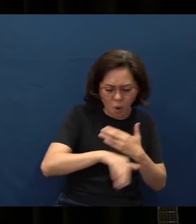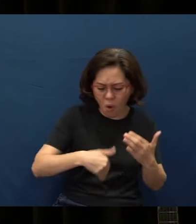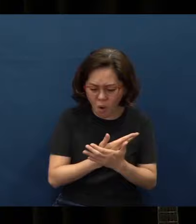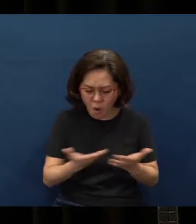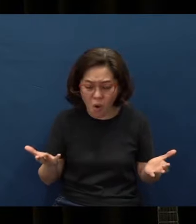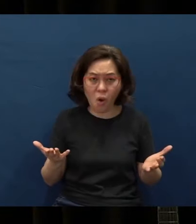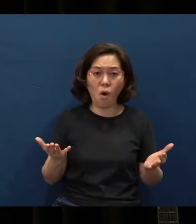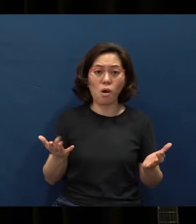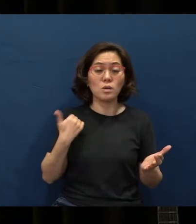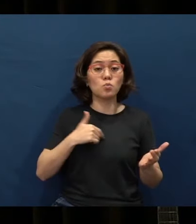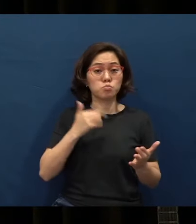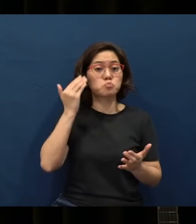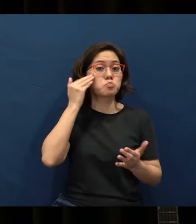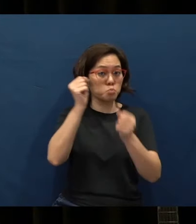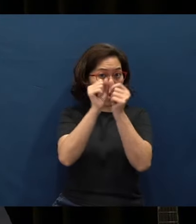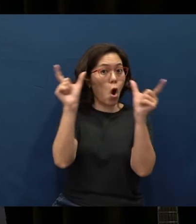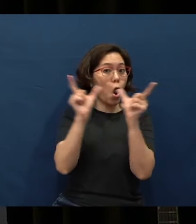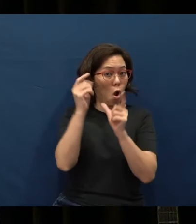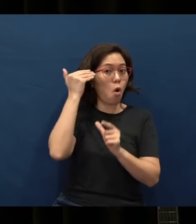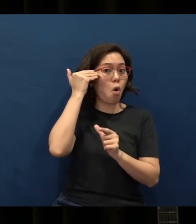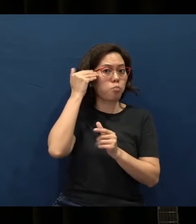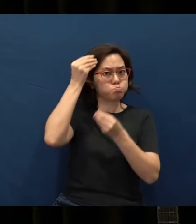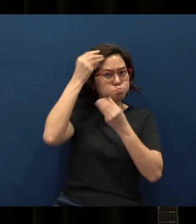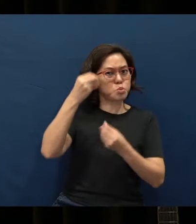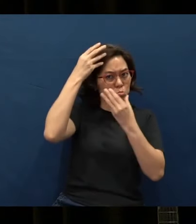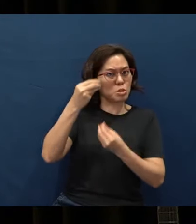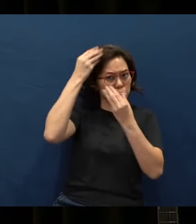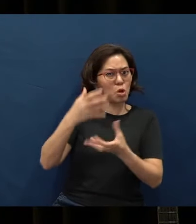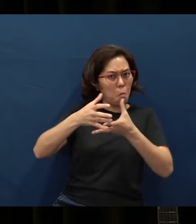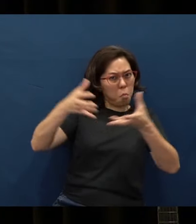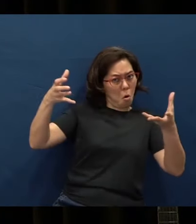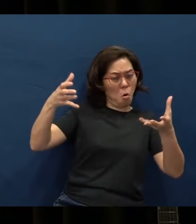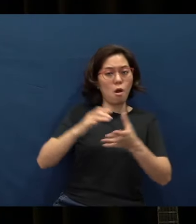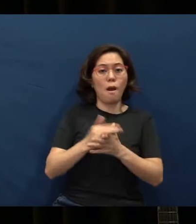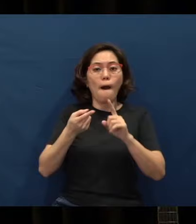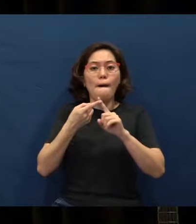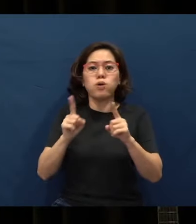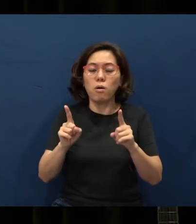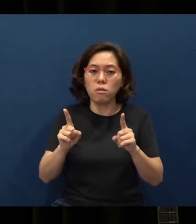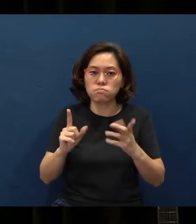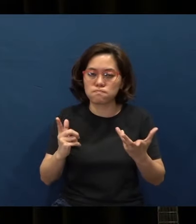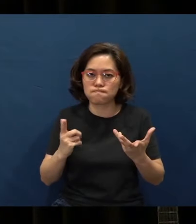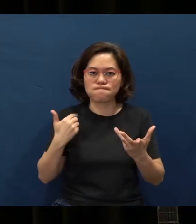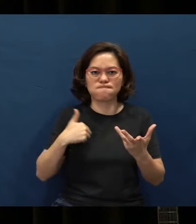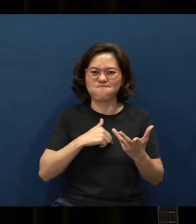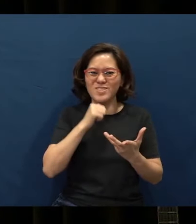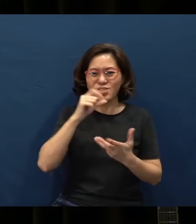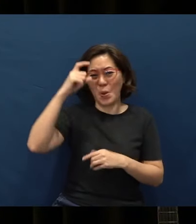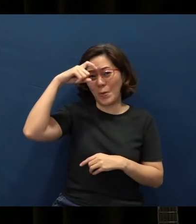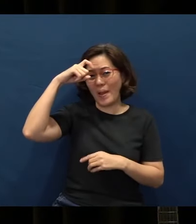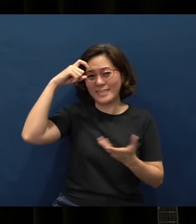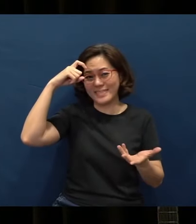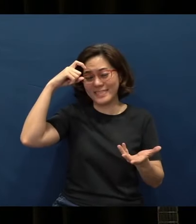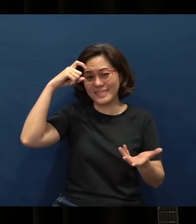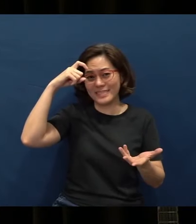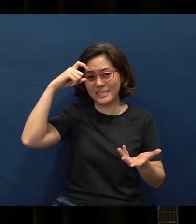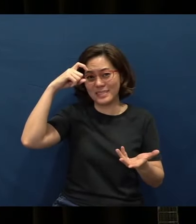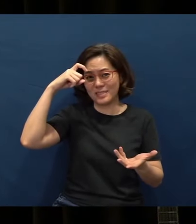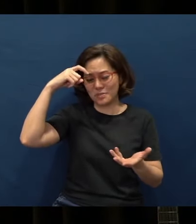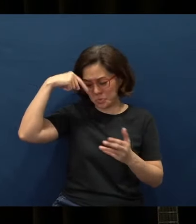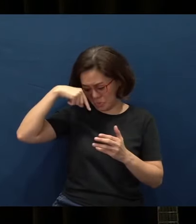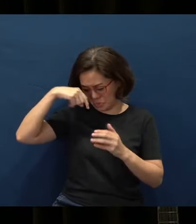We are knowledgeable, we are information-rich, but yet we can be not wise, (not) insight-rich,